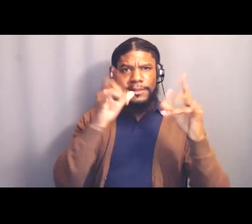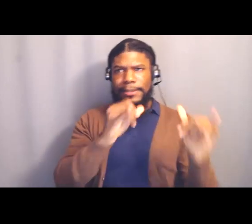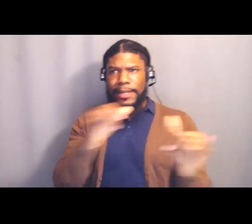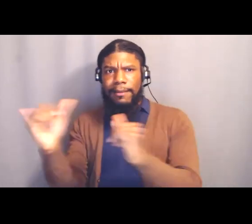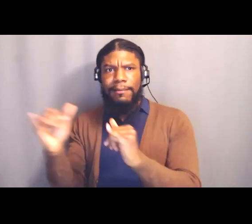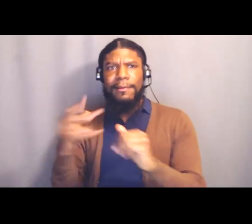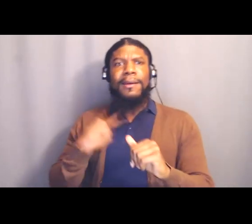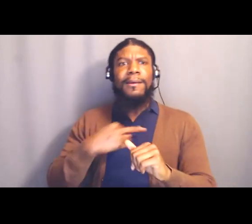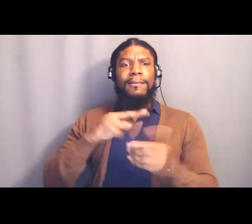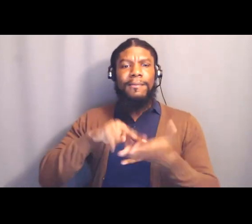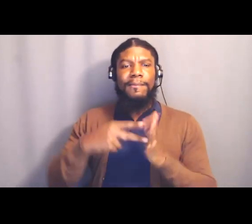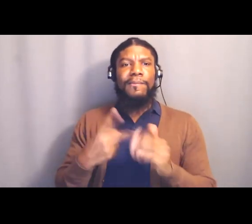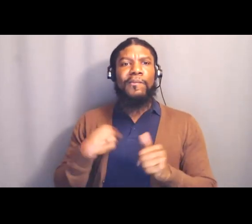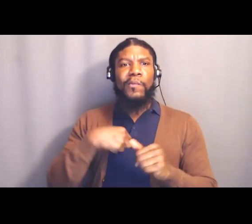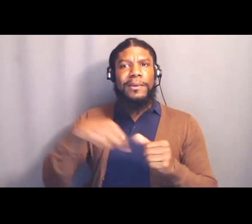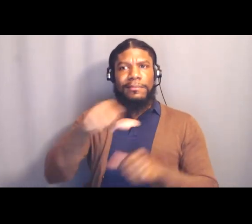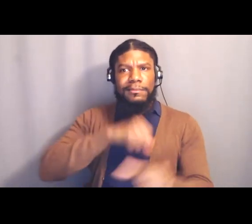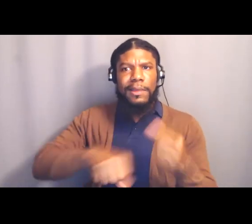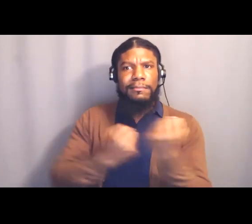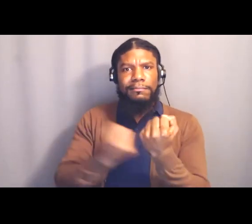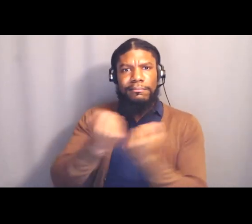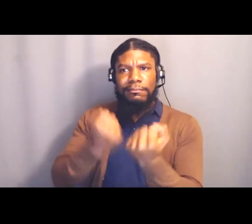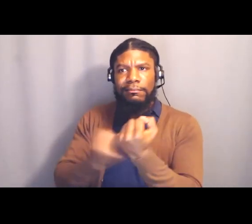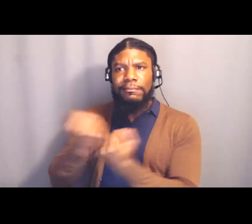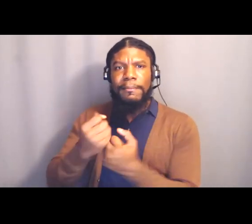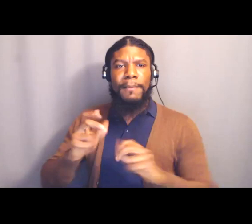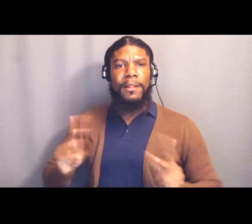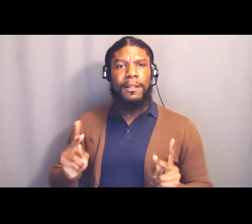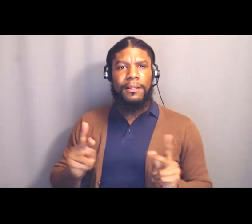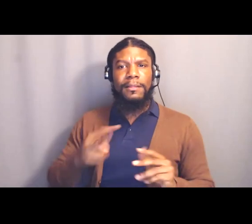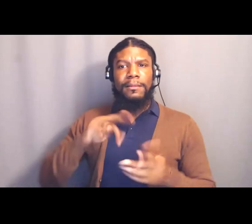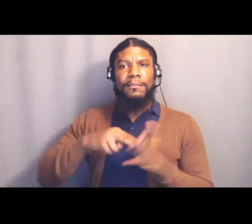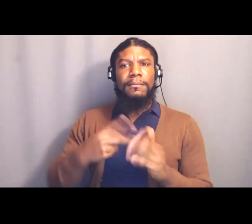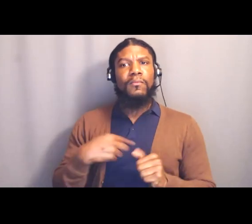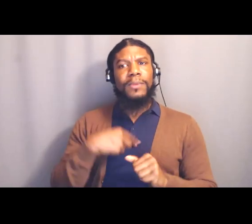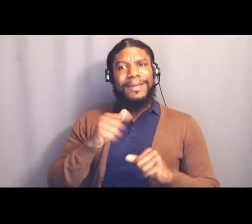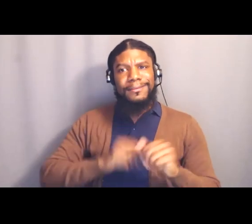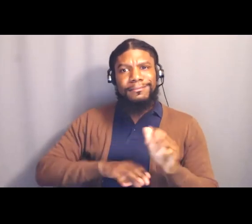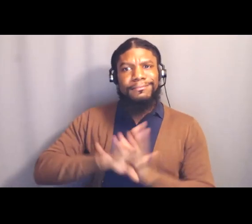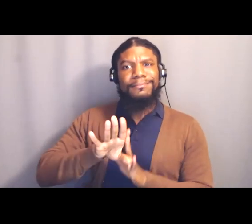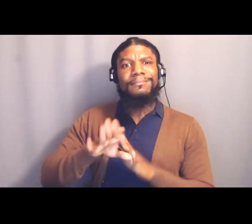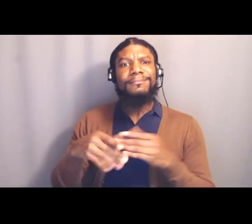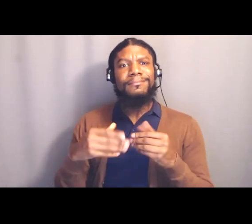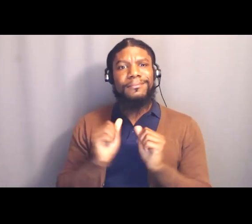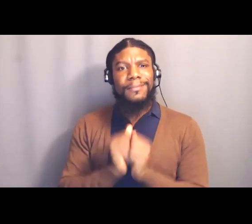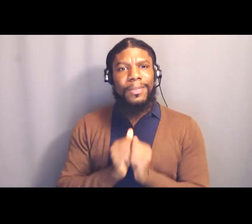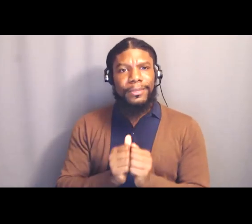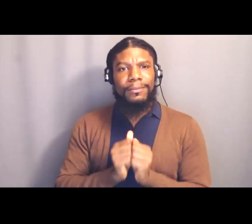And so we can build together, and that's really where I want it to go with